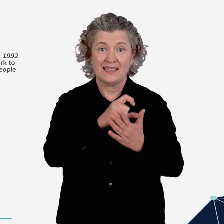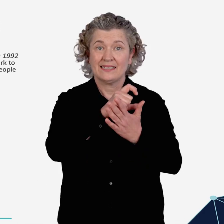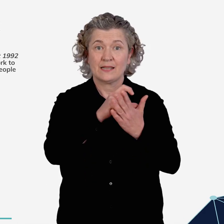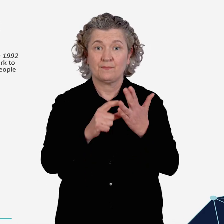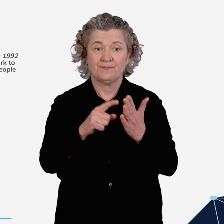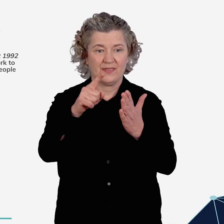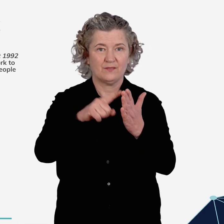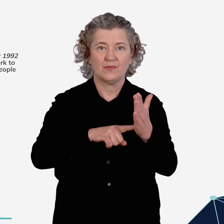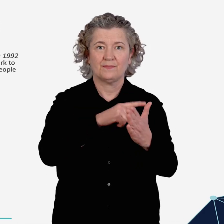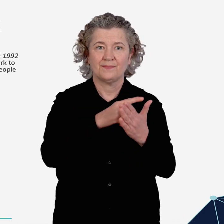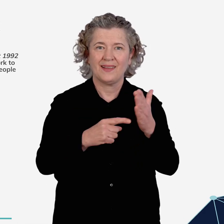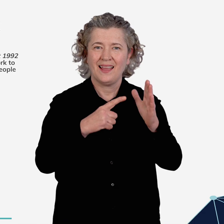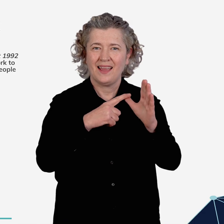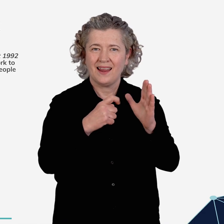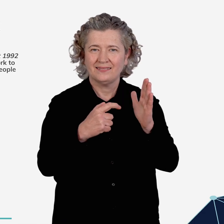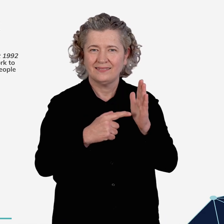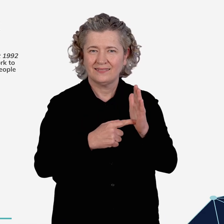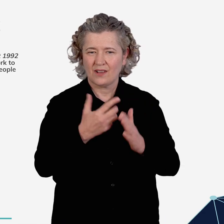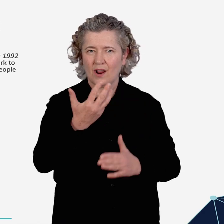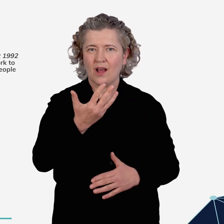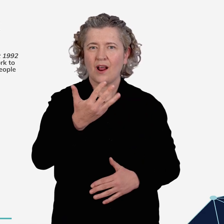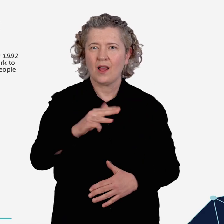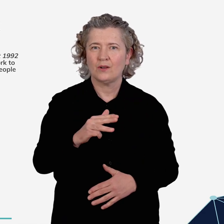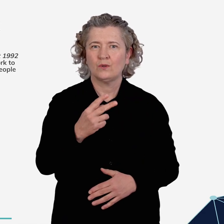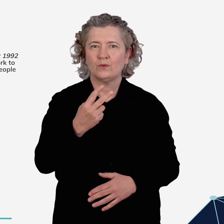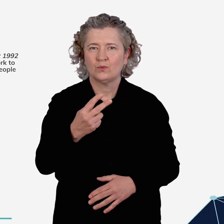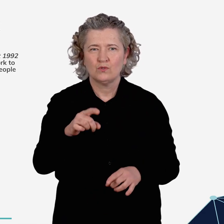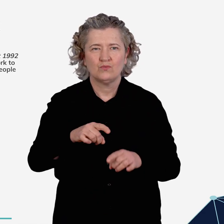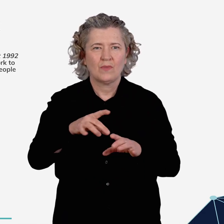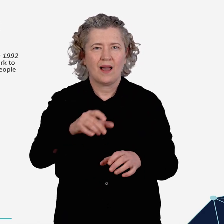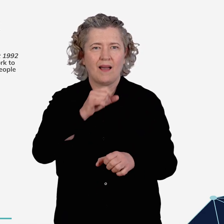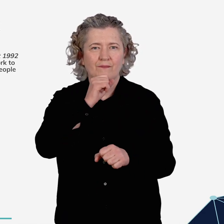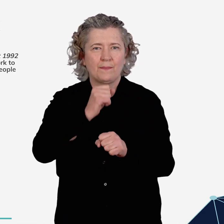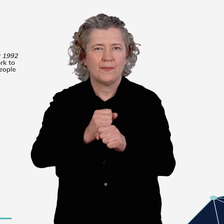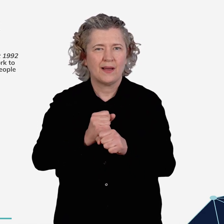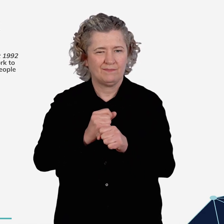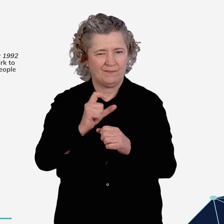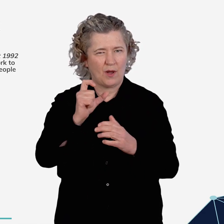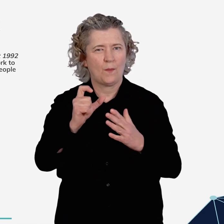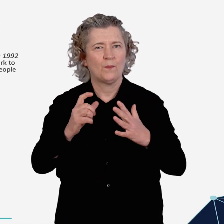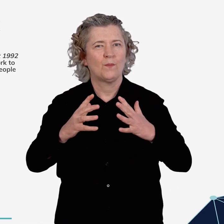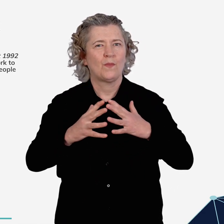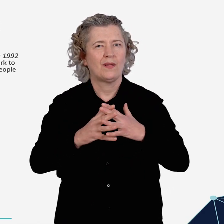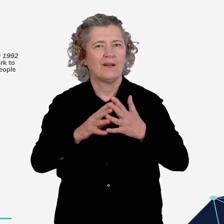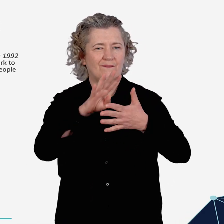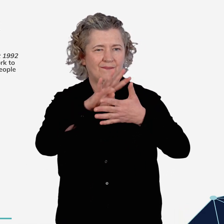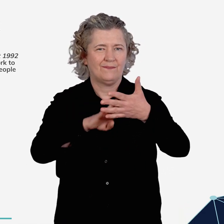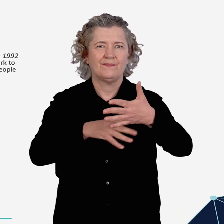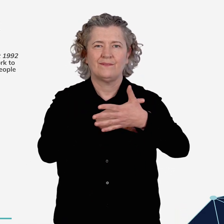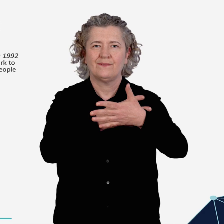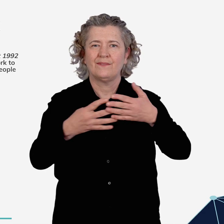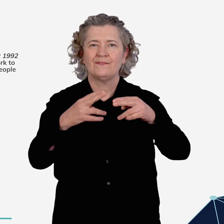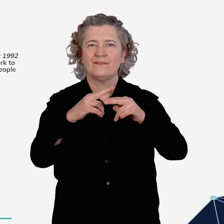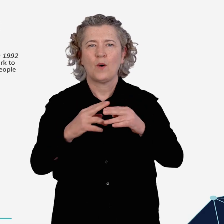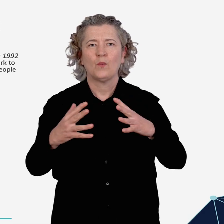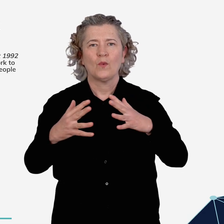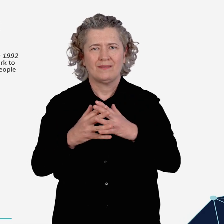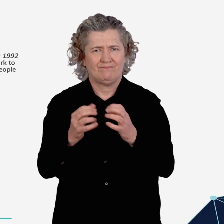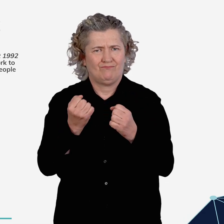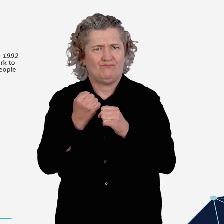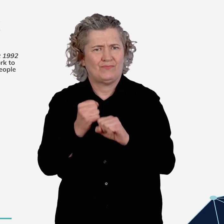The Disability Discrimination Act 199 2 is the Commonwealth’s framework to